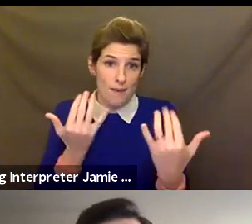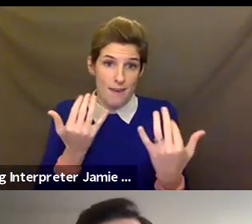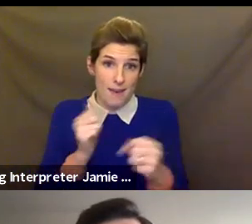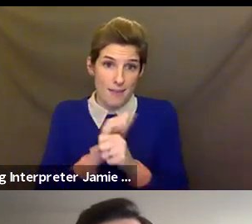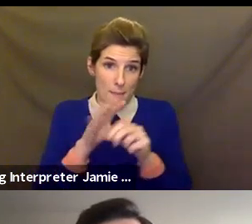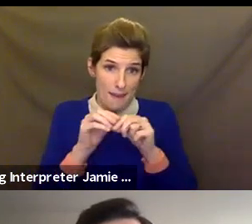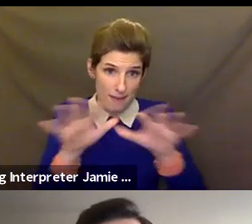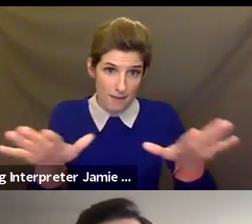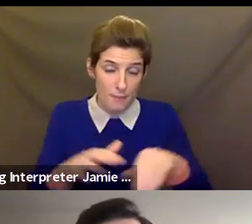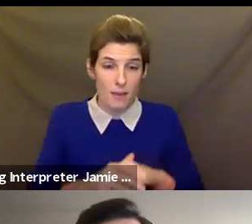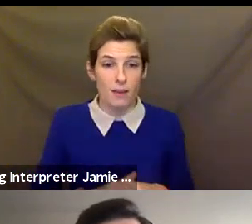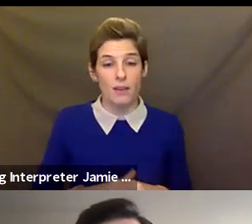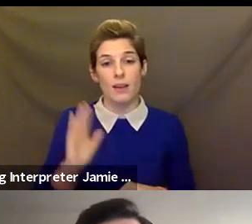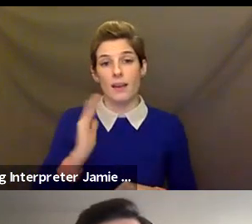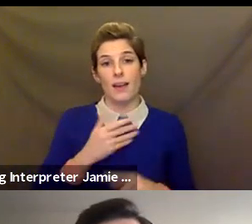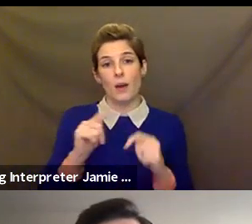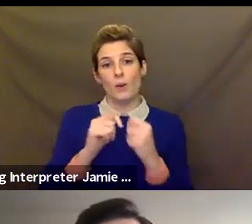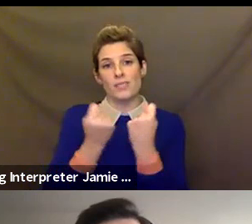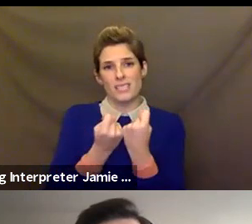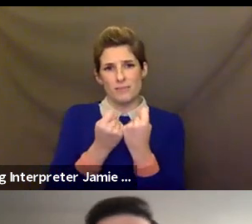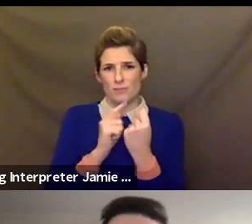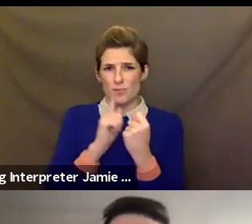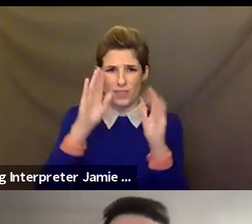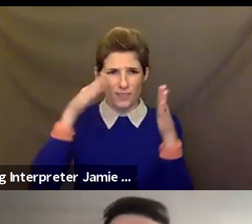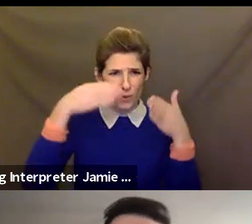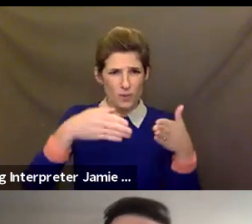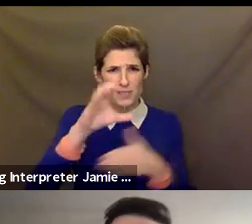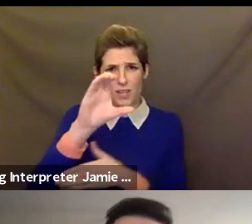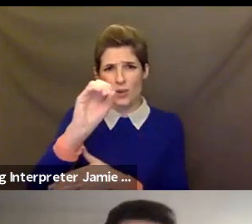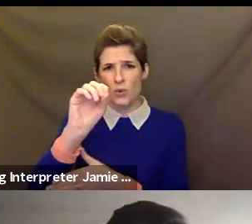been focusing on some core values of artistry, connection,